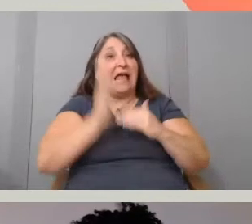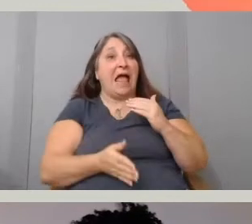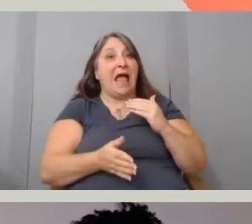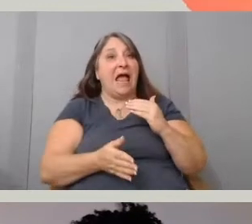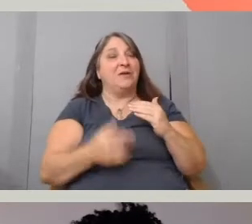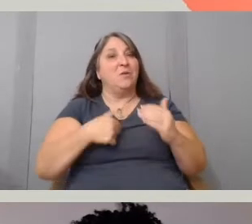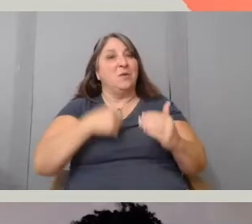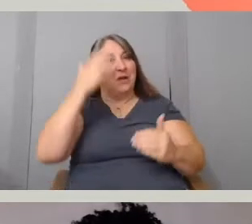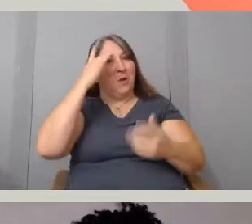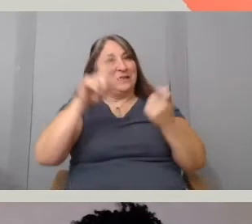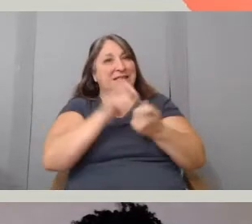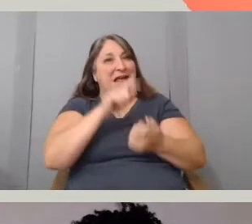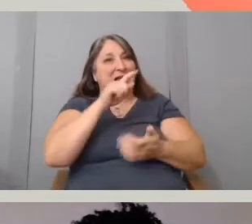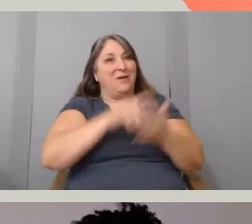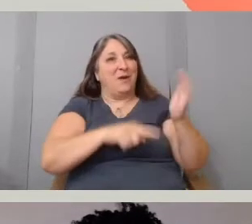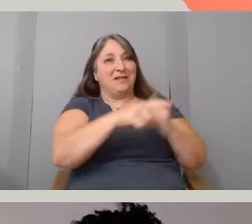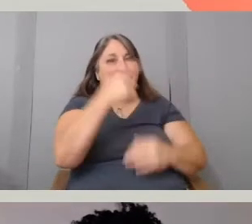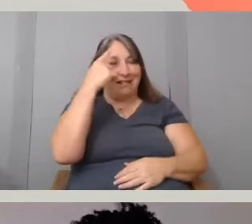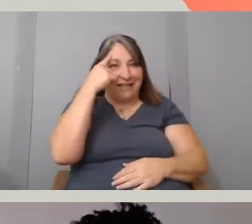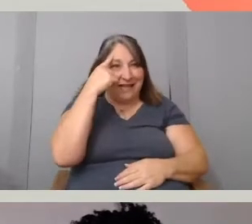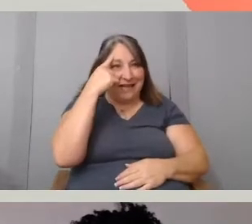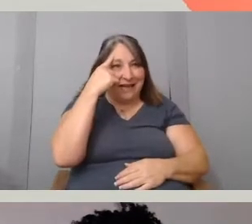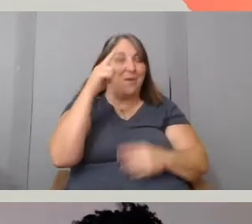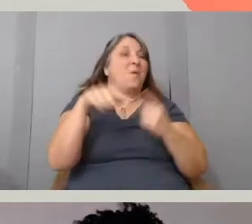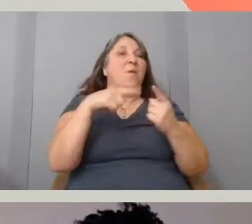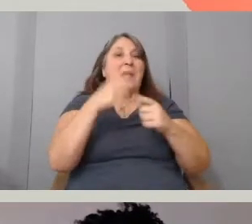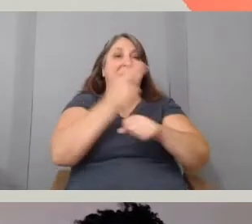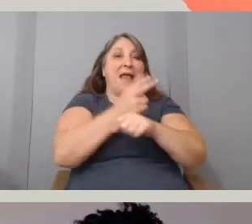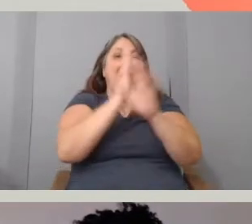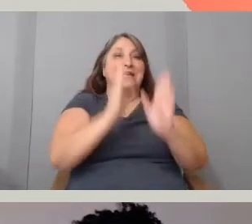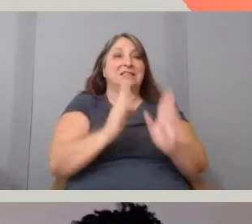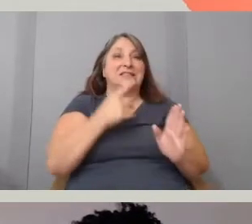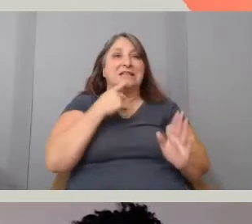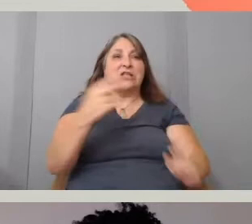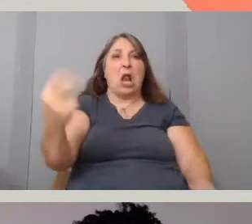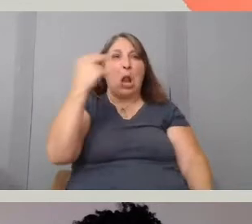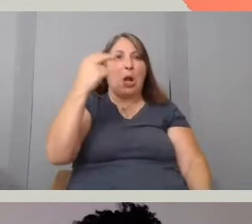When the Haitian says, look at my hair, tourist,